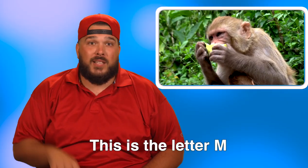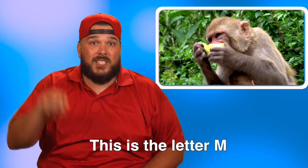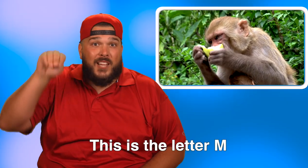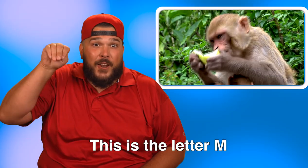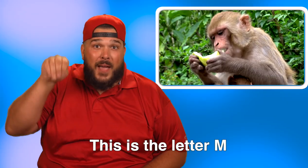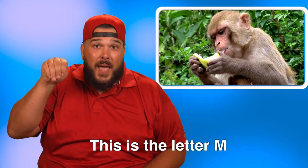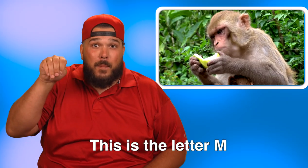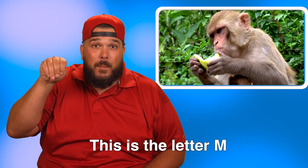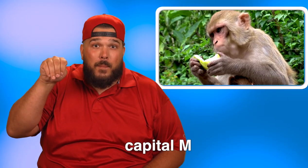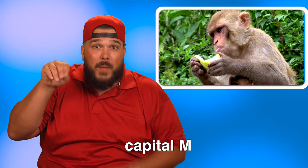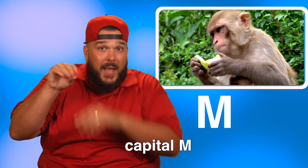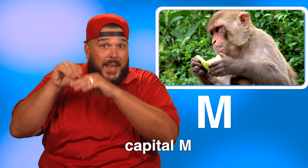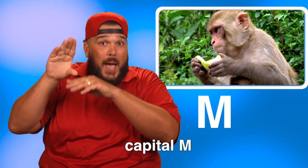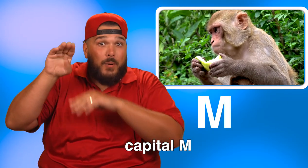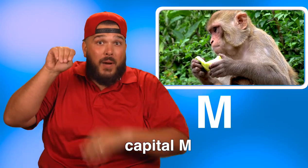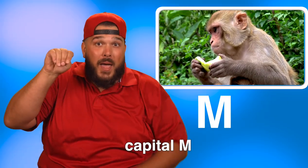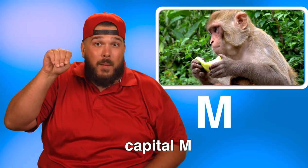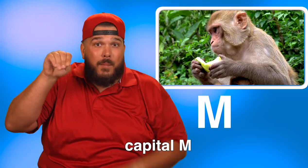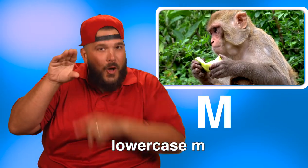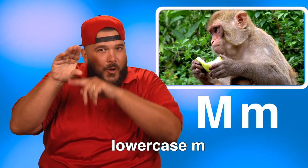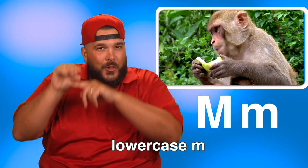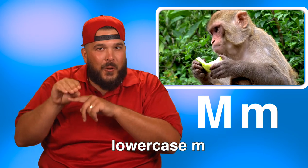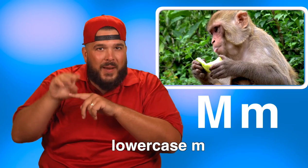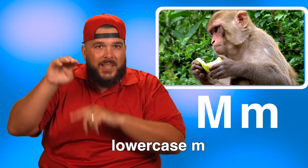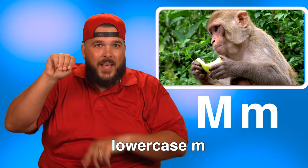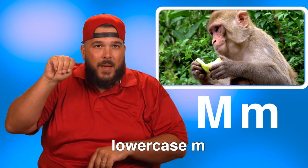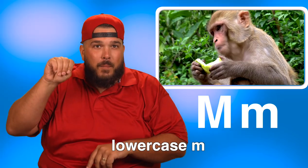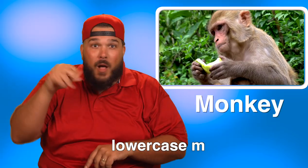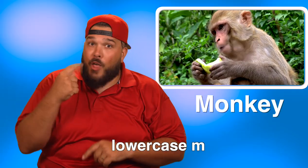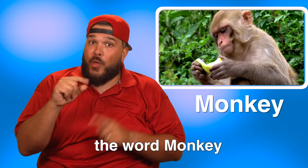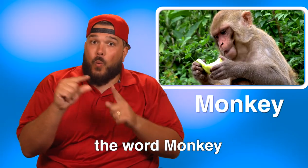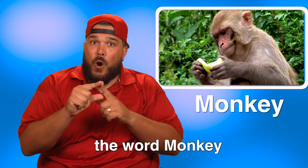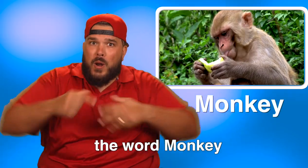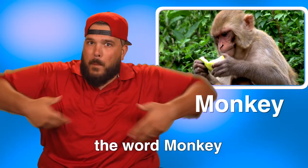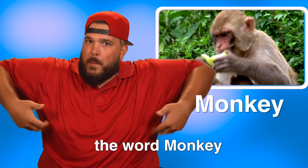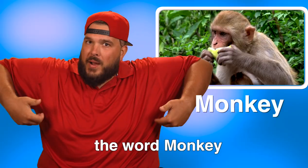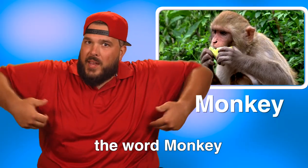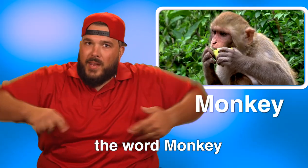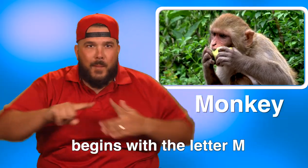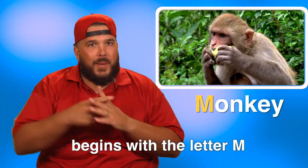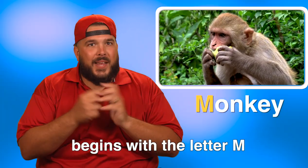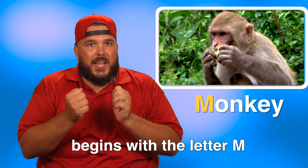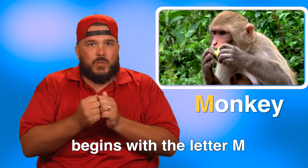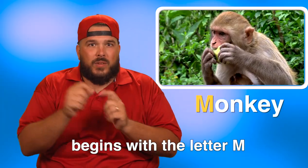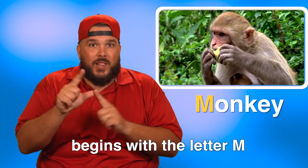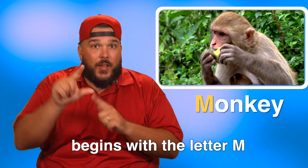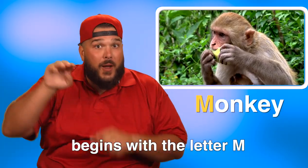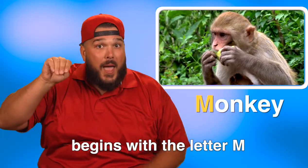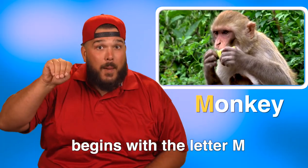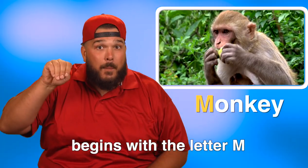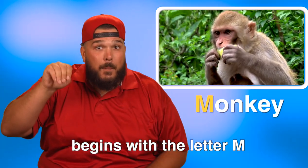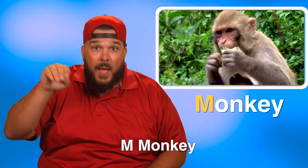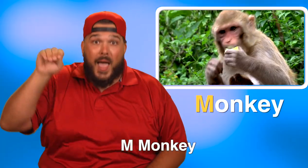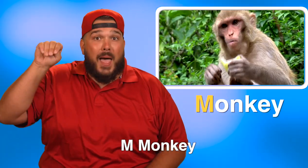This is the letter M. Capital M, lowercase m. The word monkey begins with the letter M.